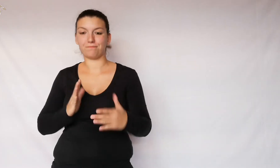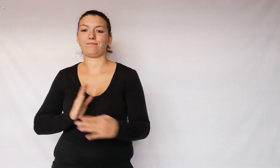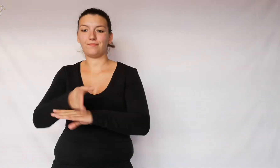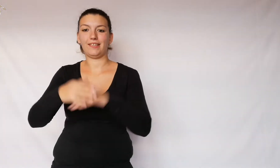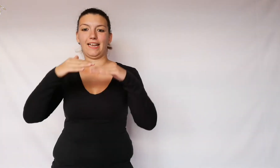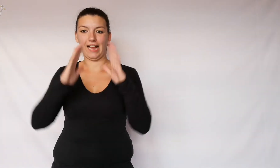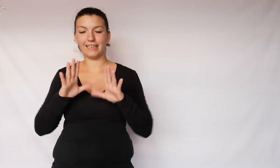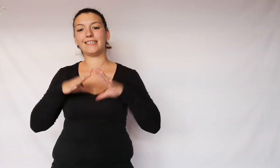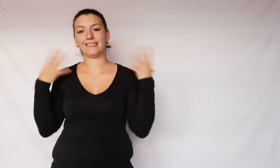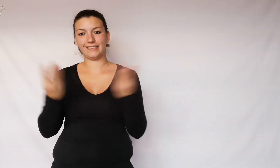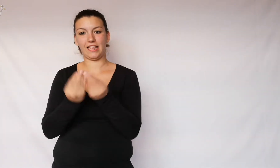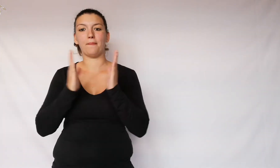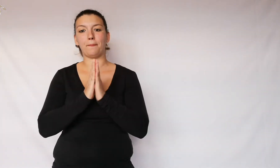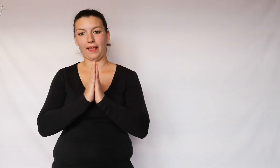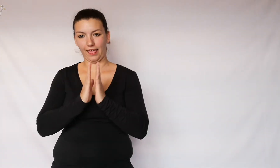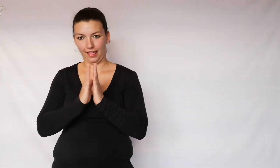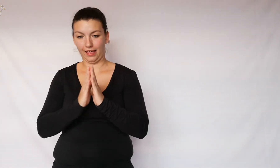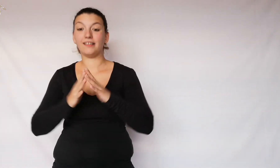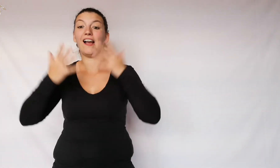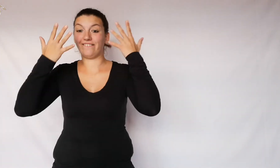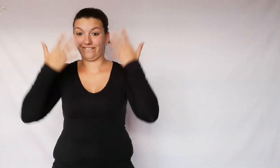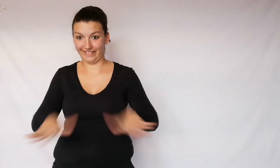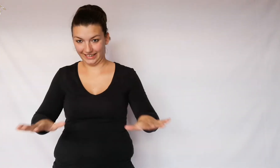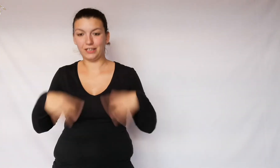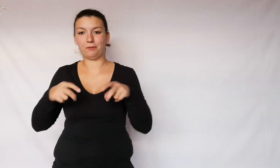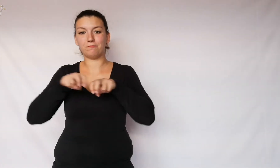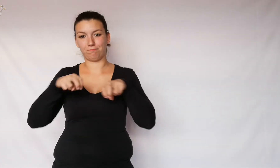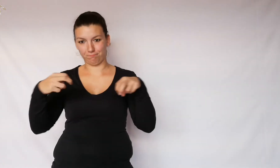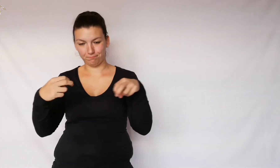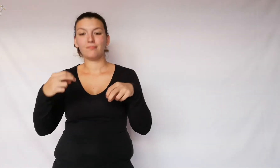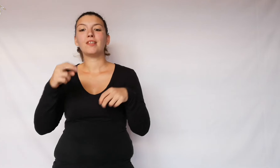Then at home we say prayers together and at the end we gather in a circle